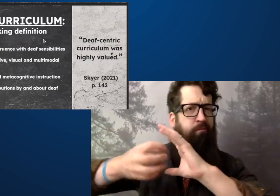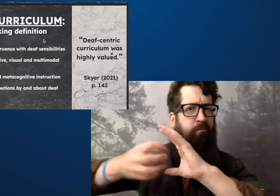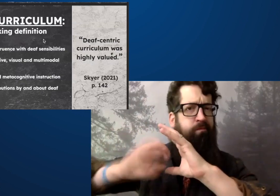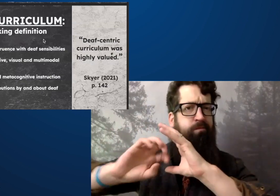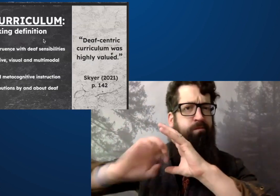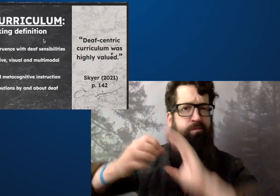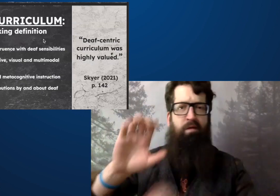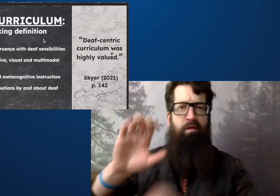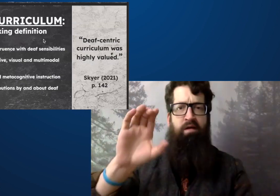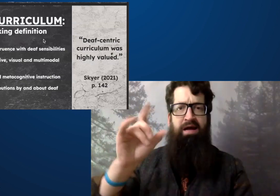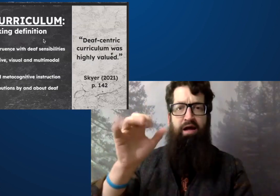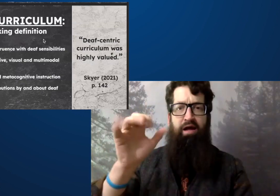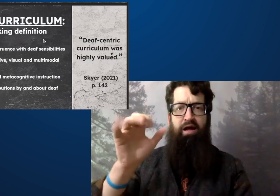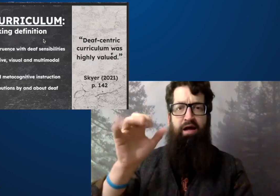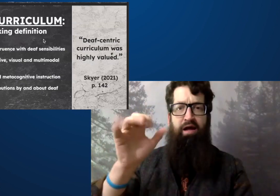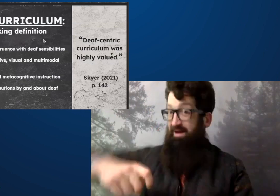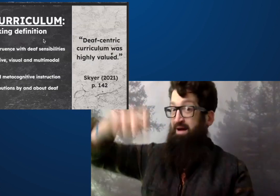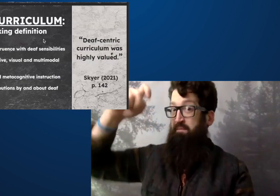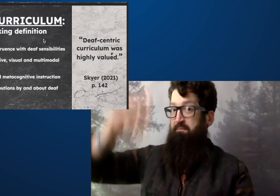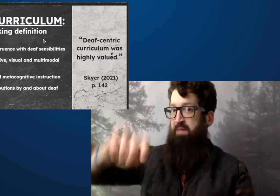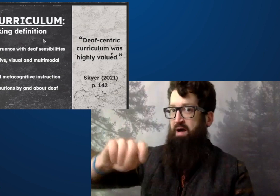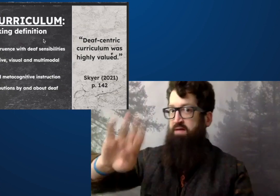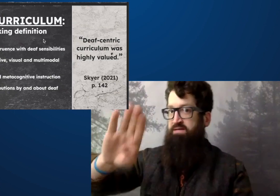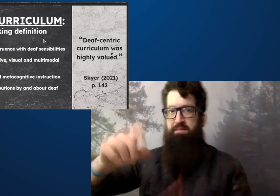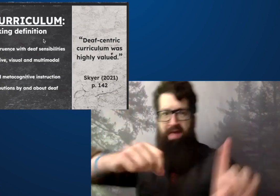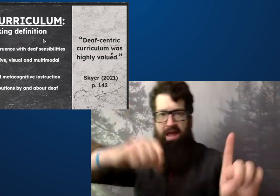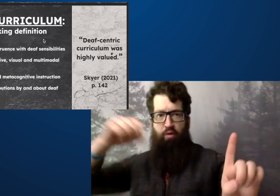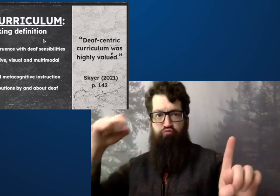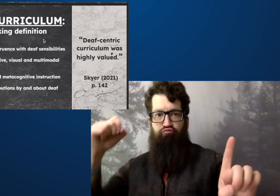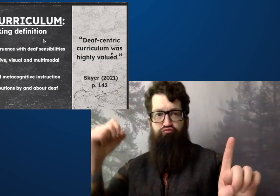That's very important